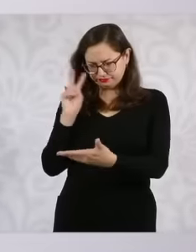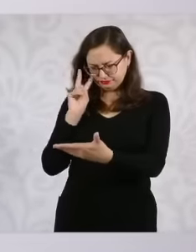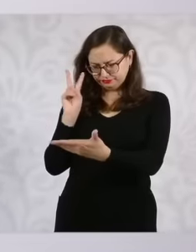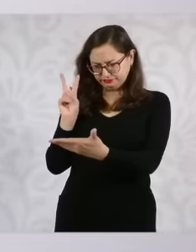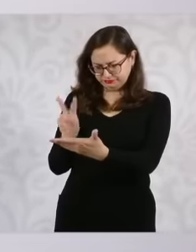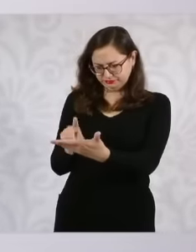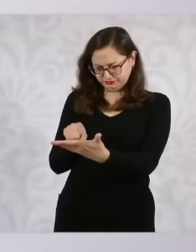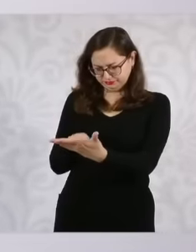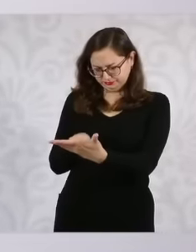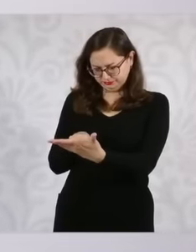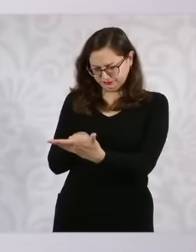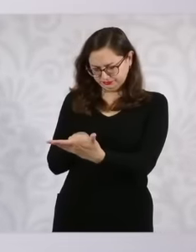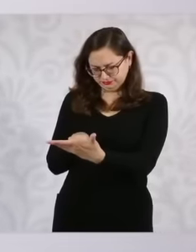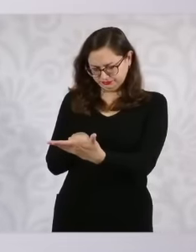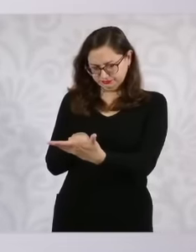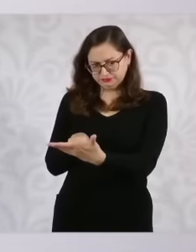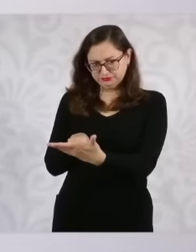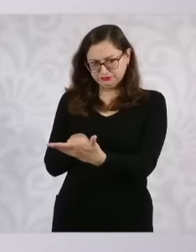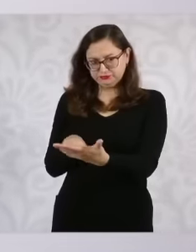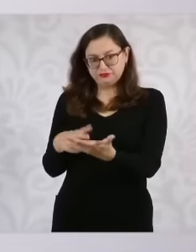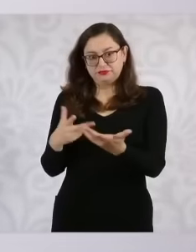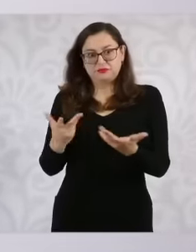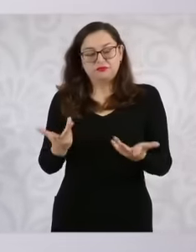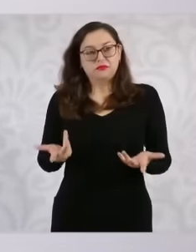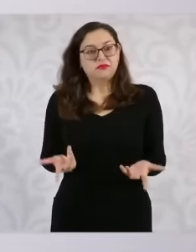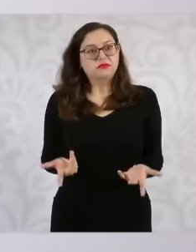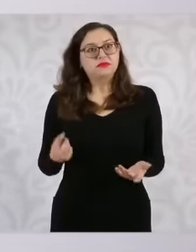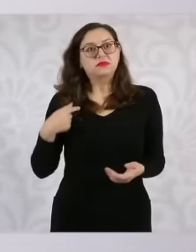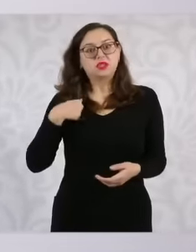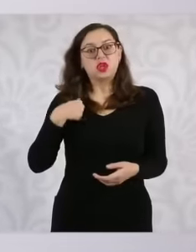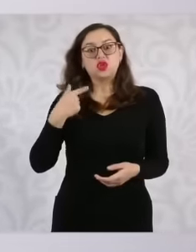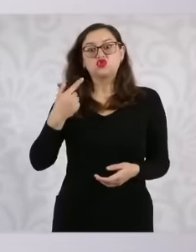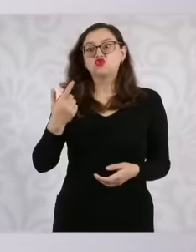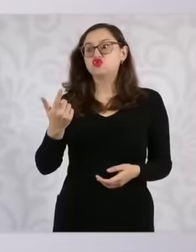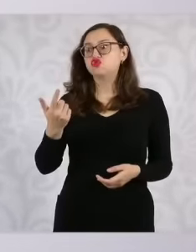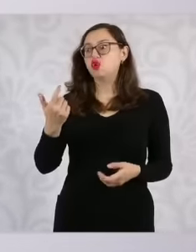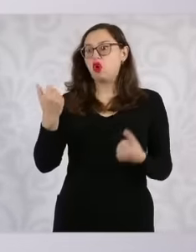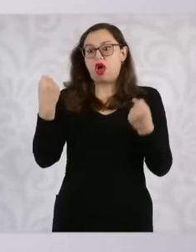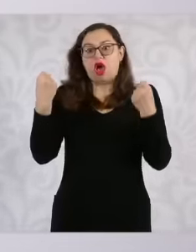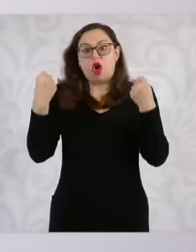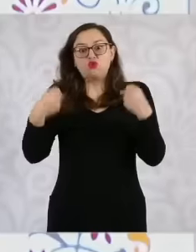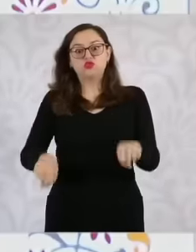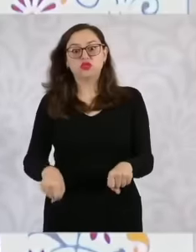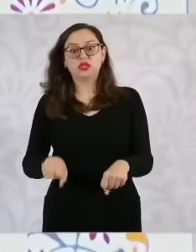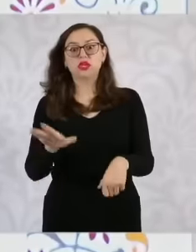I do not talk about the opposition So if you talk about the opposition Why do you talk about the opposition if you don't